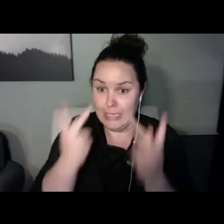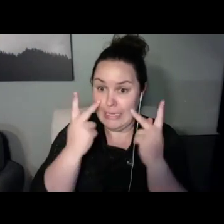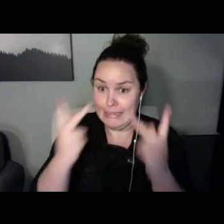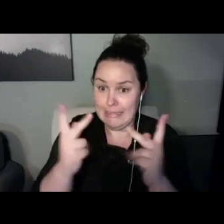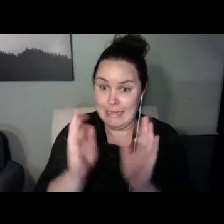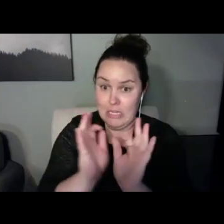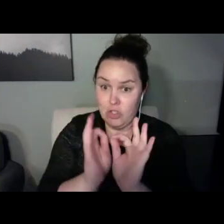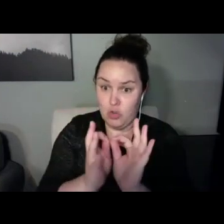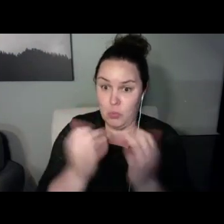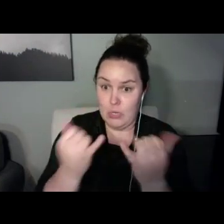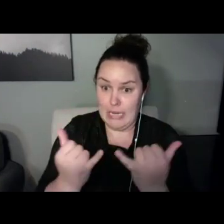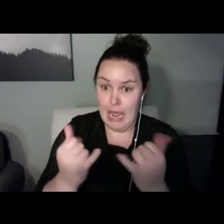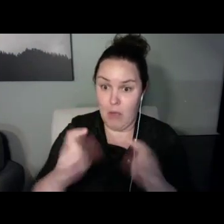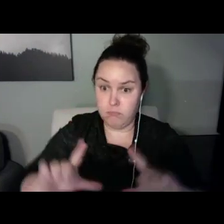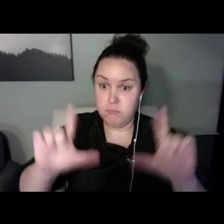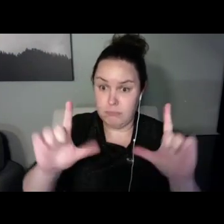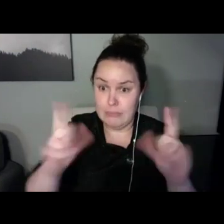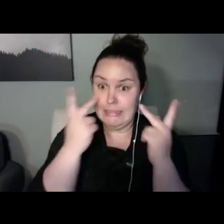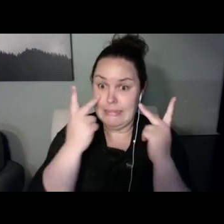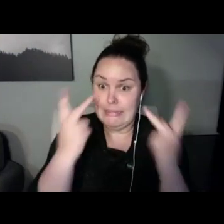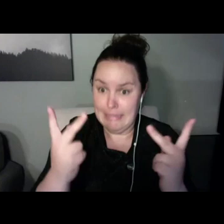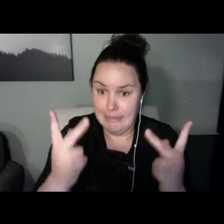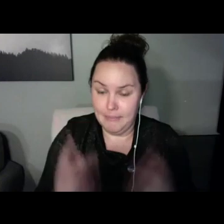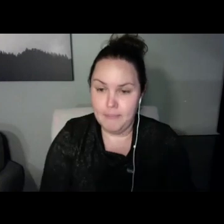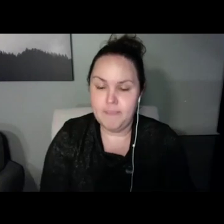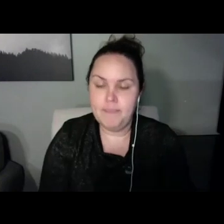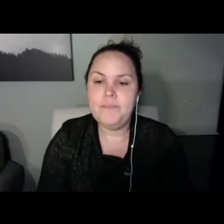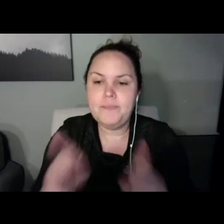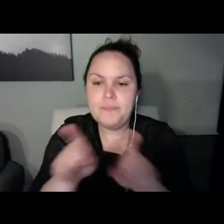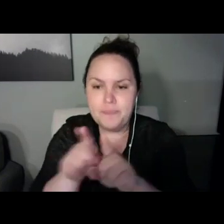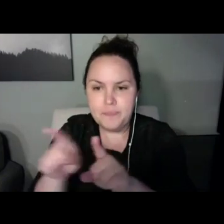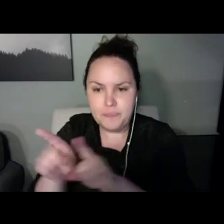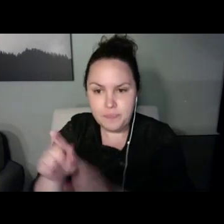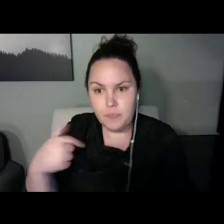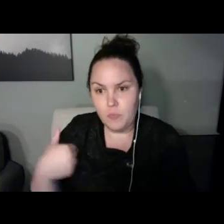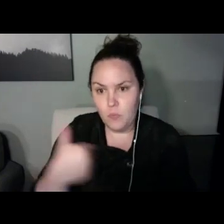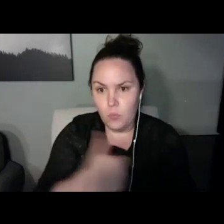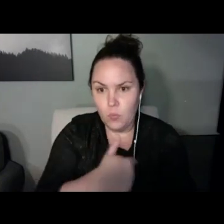on your screen. Additionally, we do have closed captioning